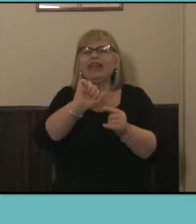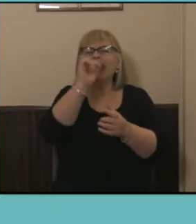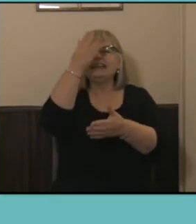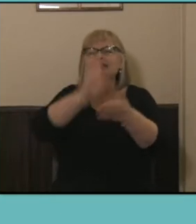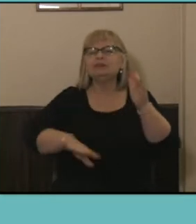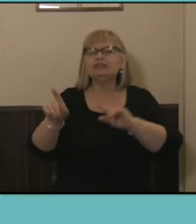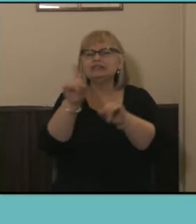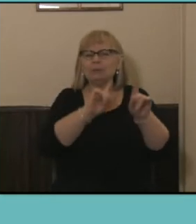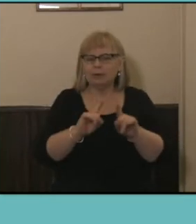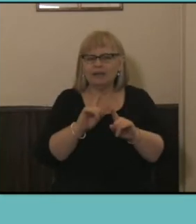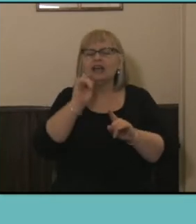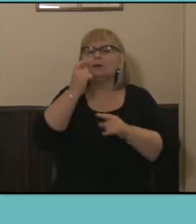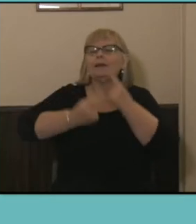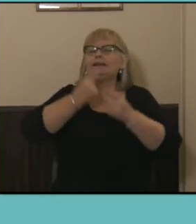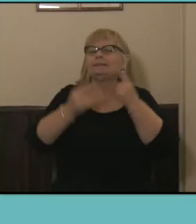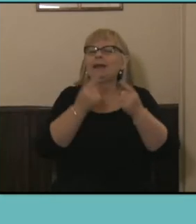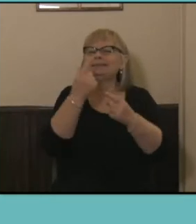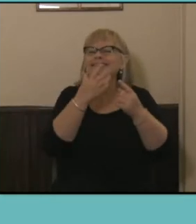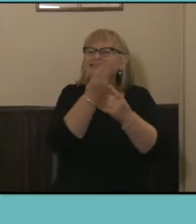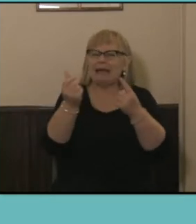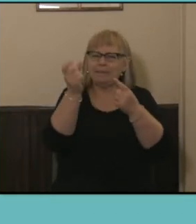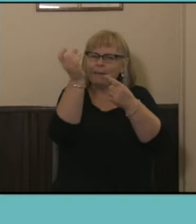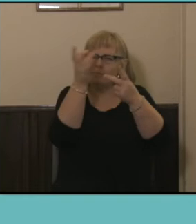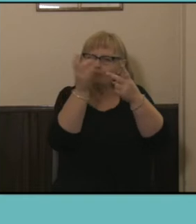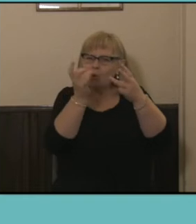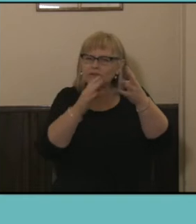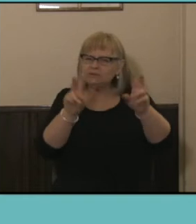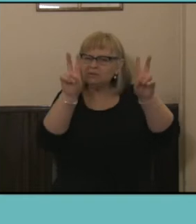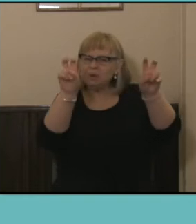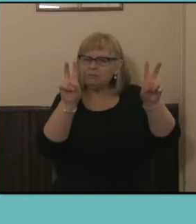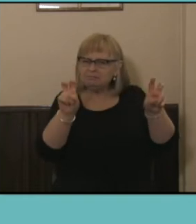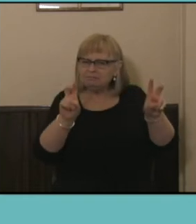highlights, so some of the the key topics that are available from that